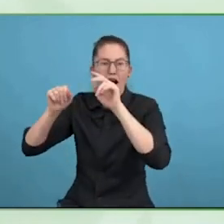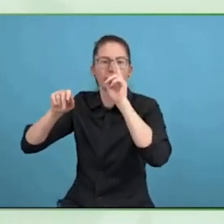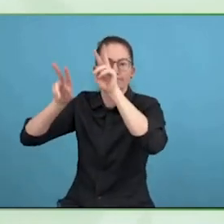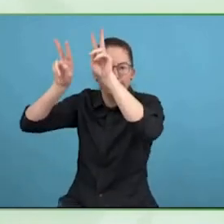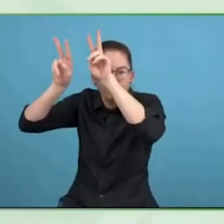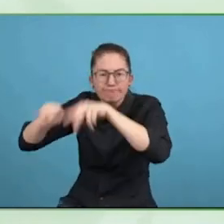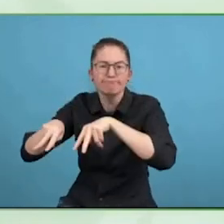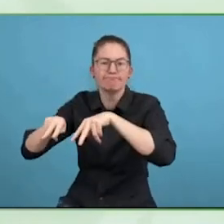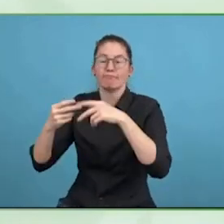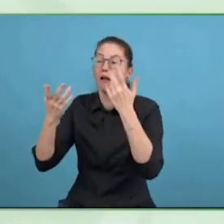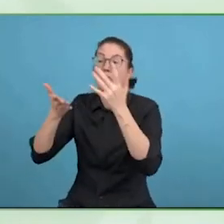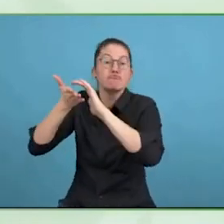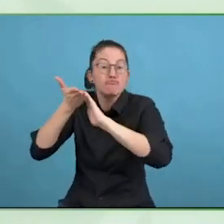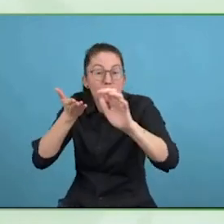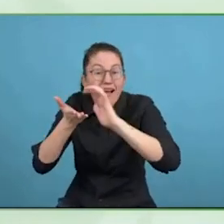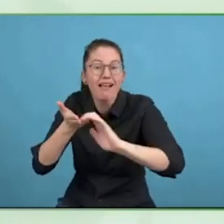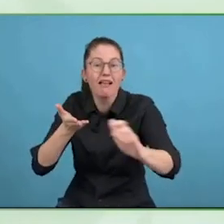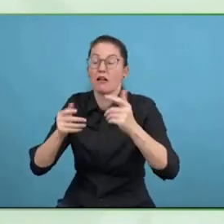of having achieved in your current position?